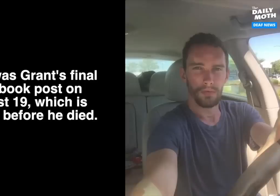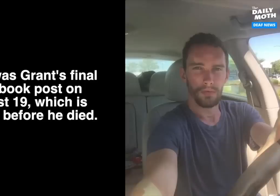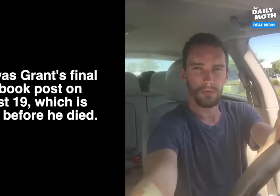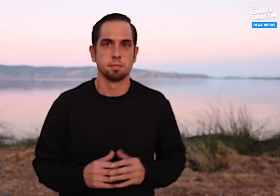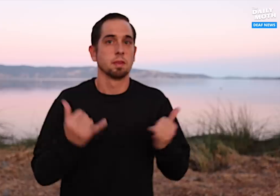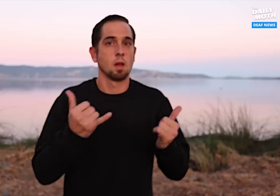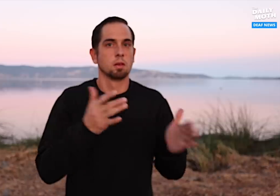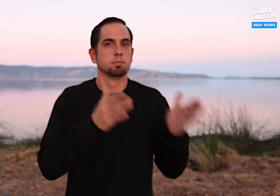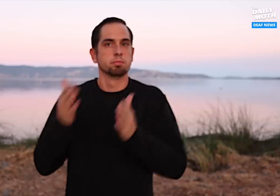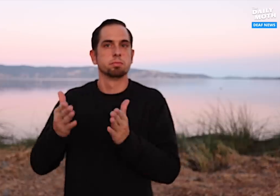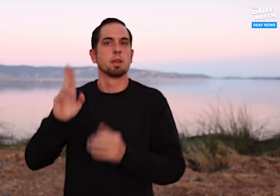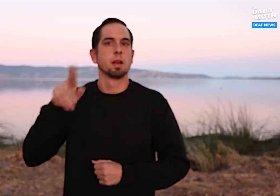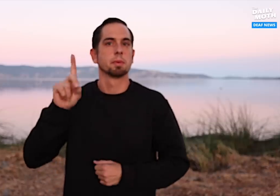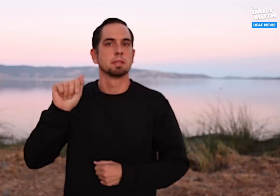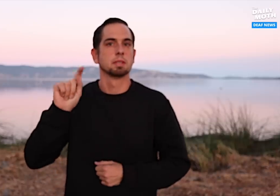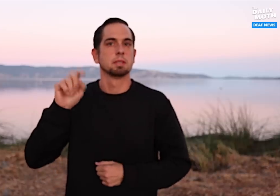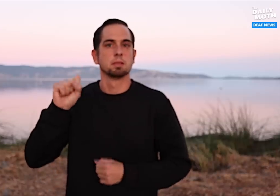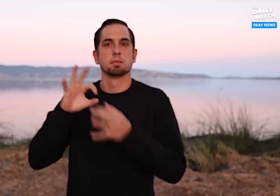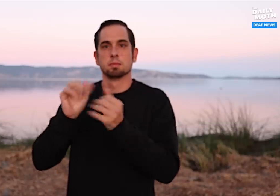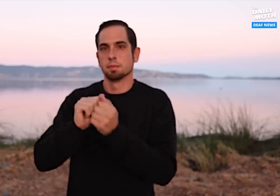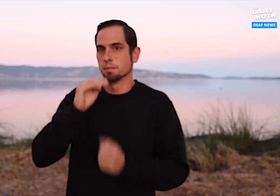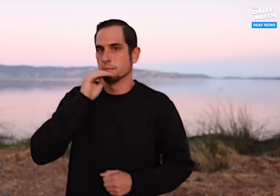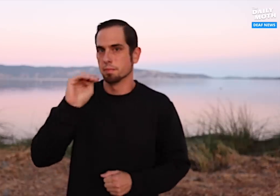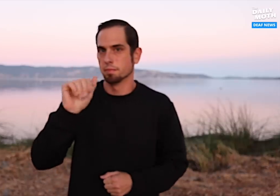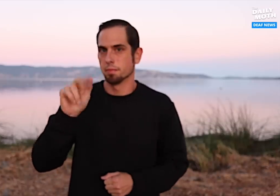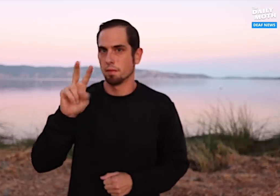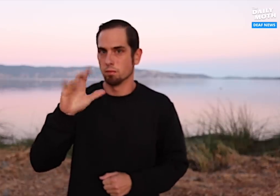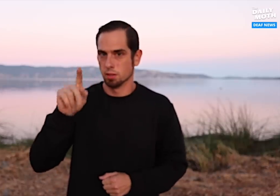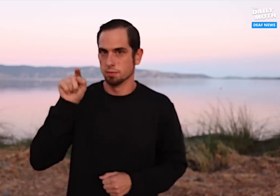Now, let’s share updates on Mavrick.